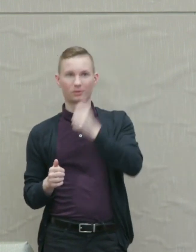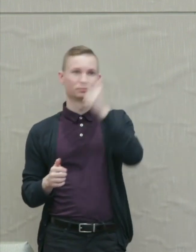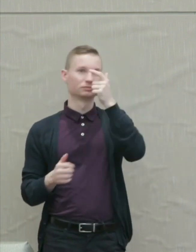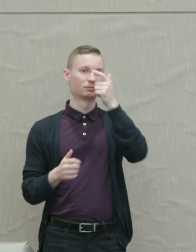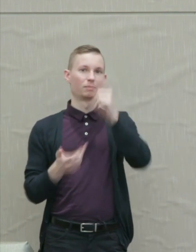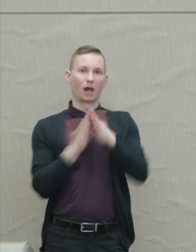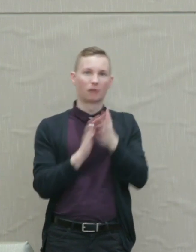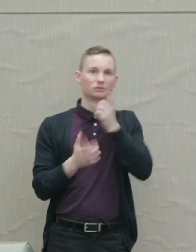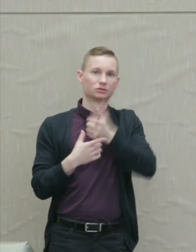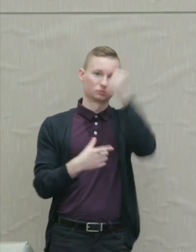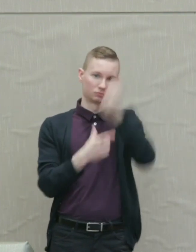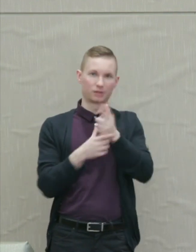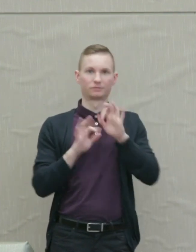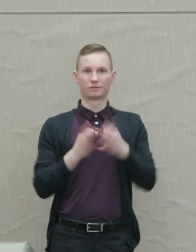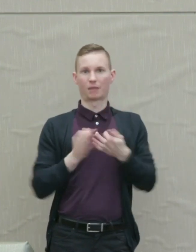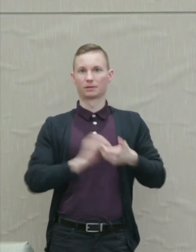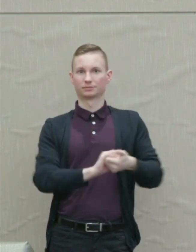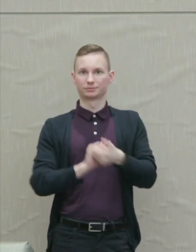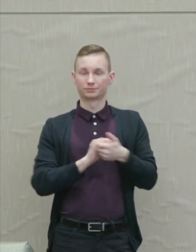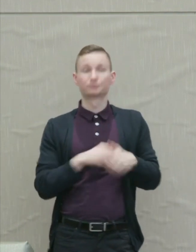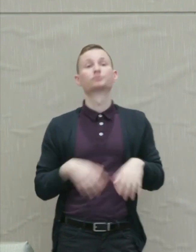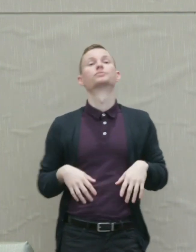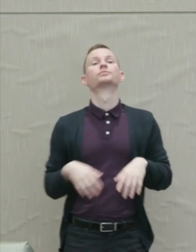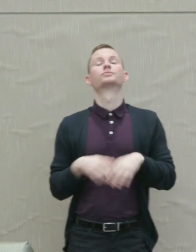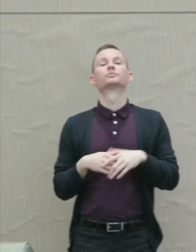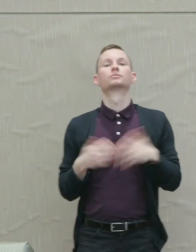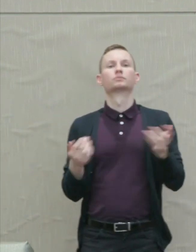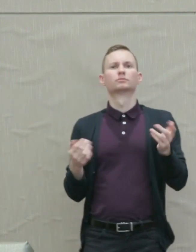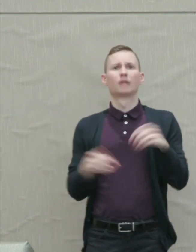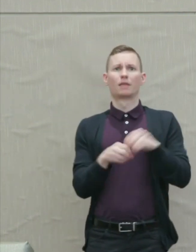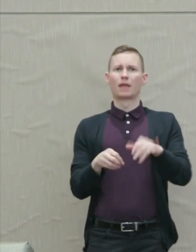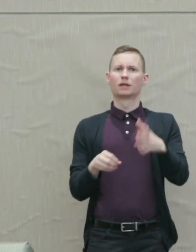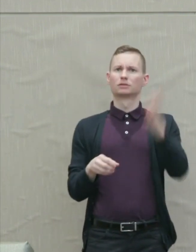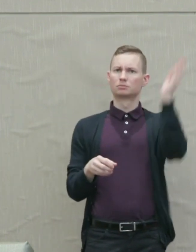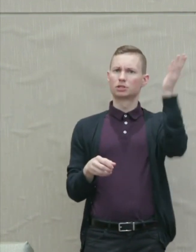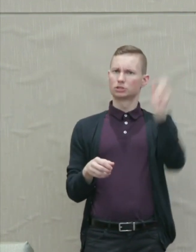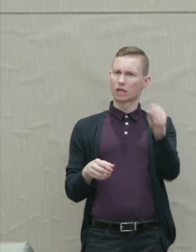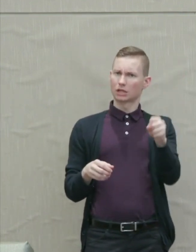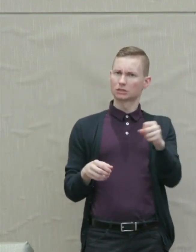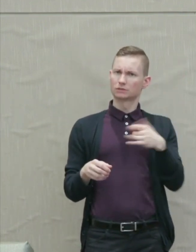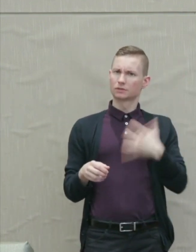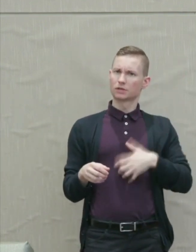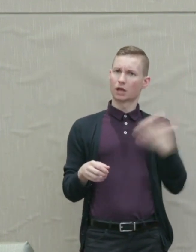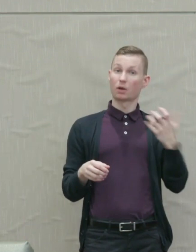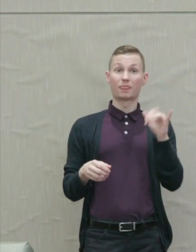Martha Nussbaum: There is indeed outrage in this speech and the outrage summons up a vision